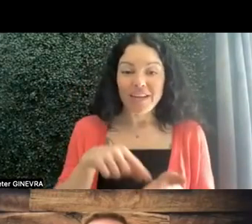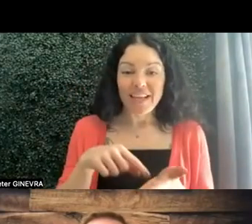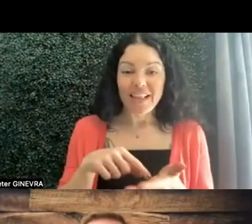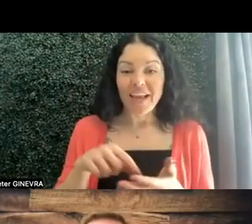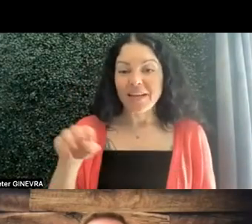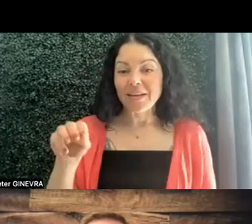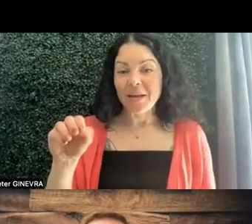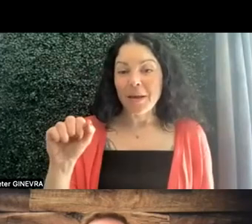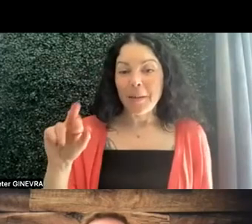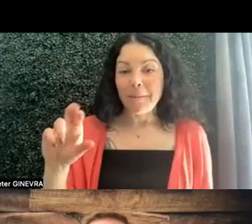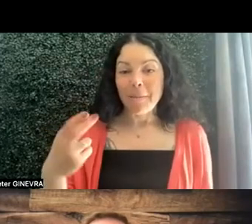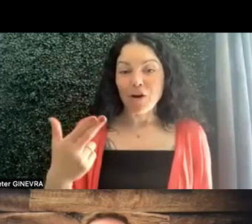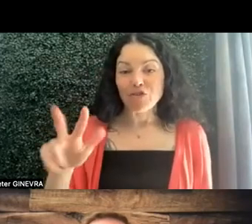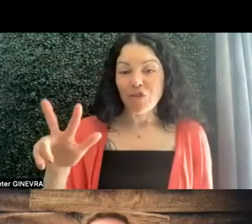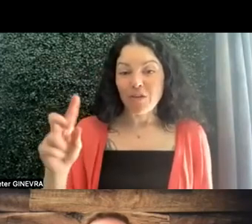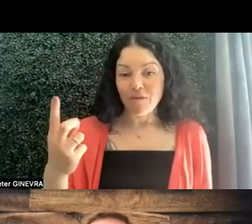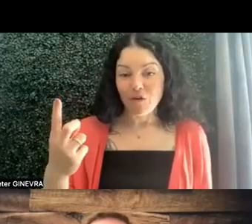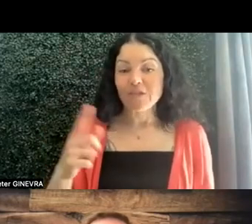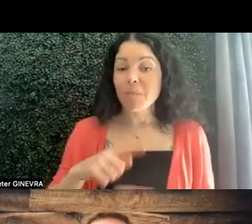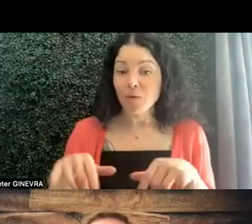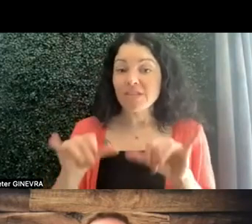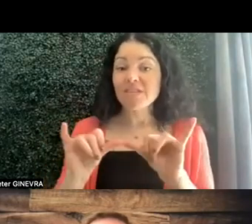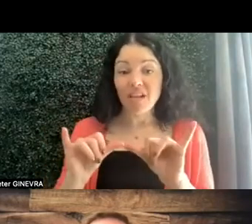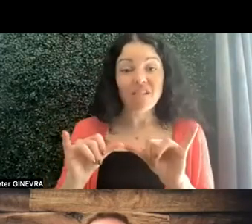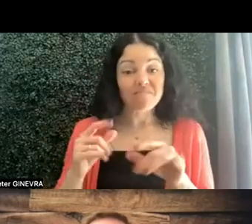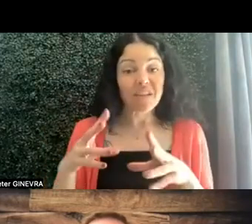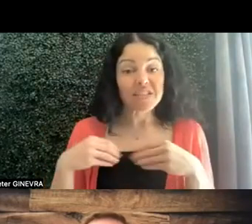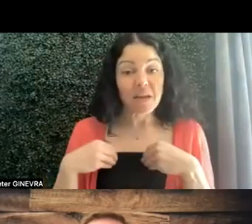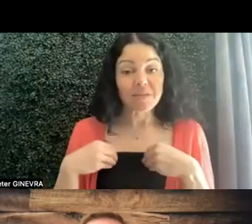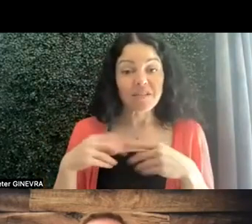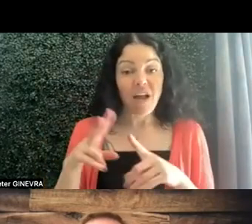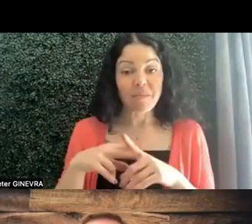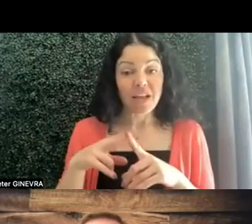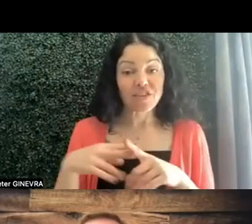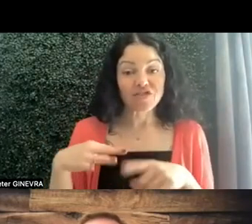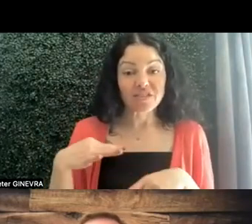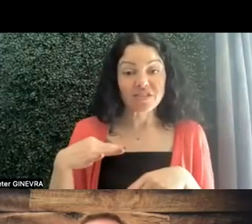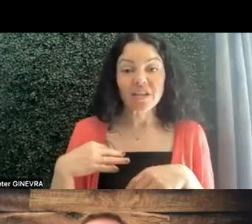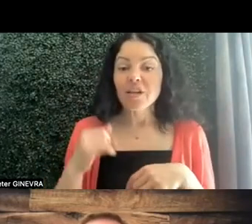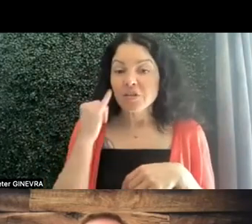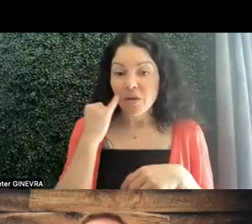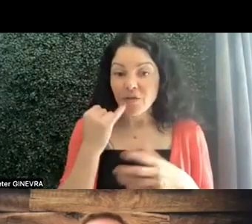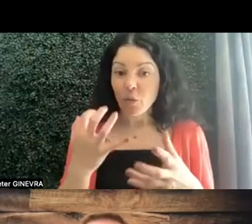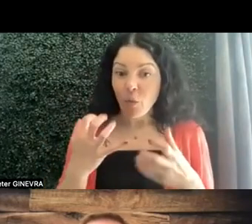but we are still accepting applications for the regular deadline. So if you do want to get this information out there, please do.